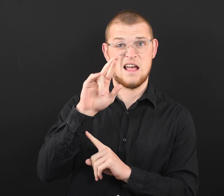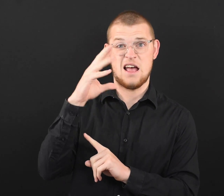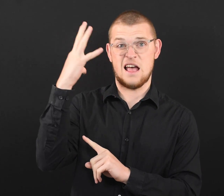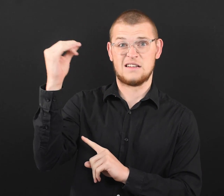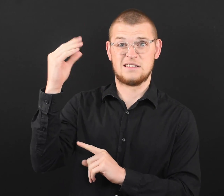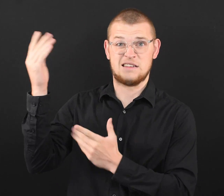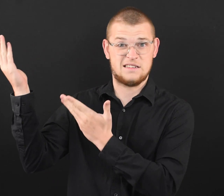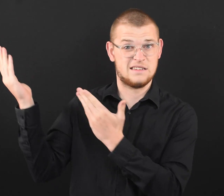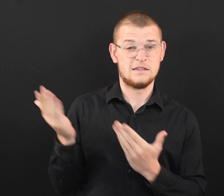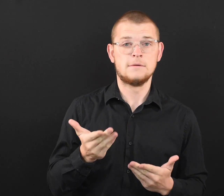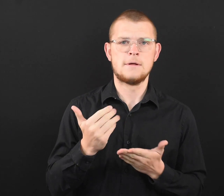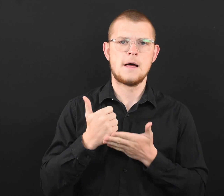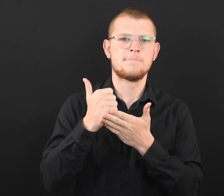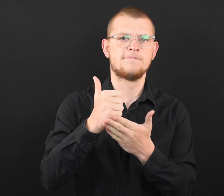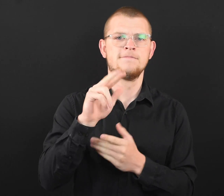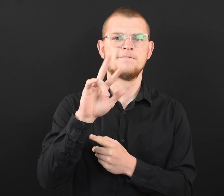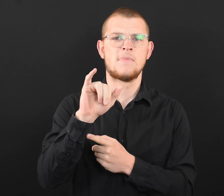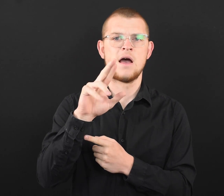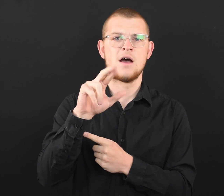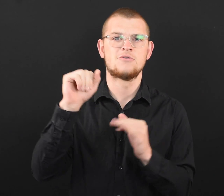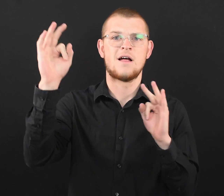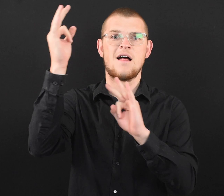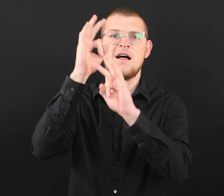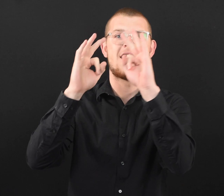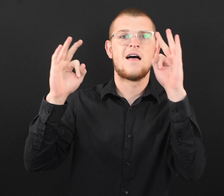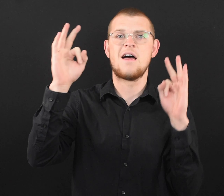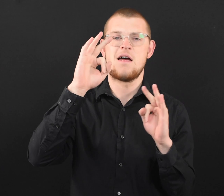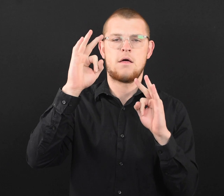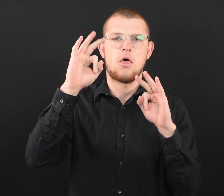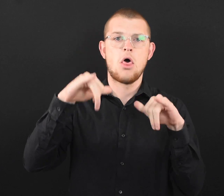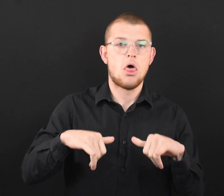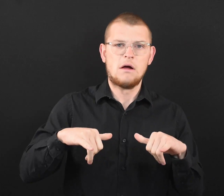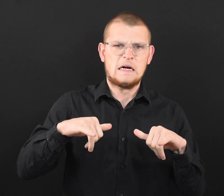Bringing fresh, outdoor air into your home helps